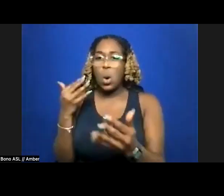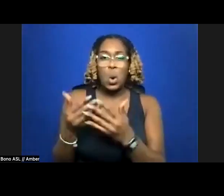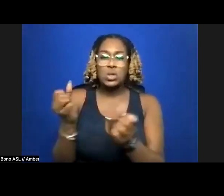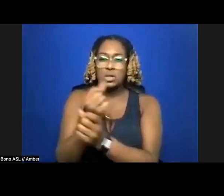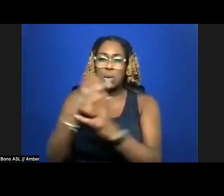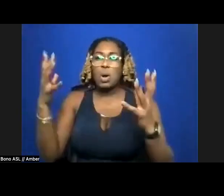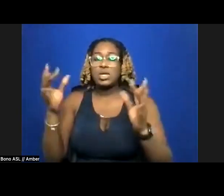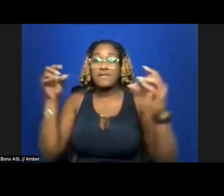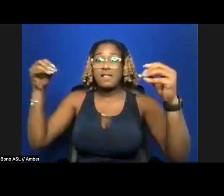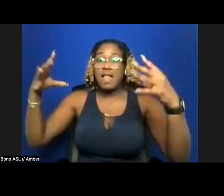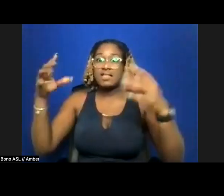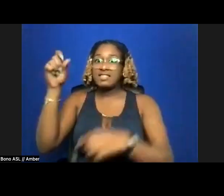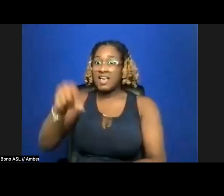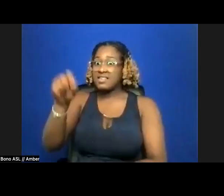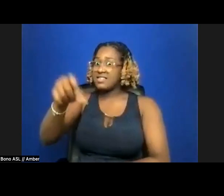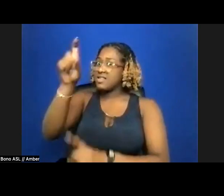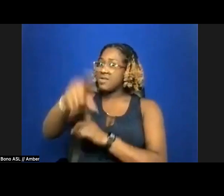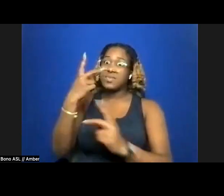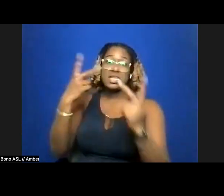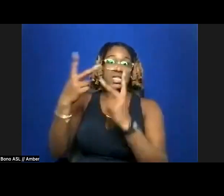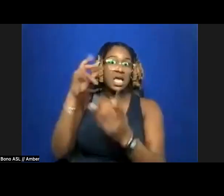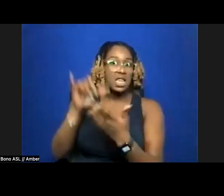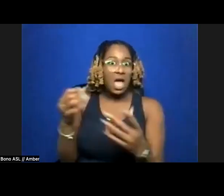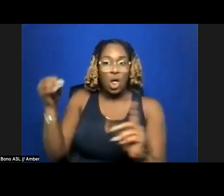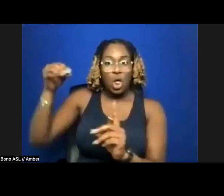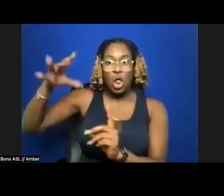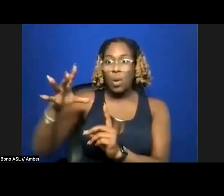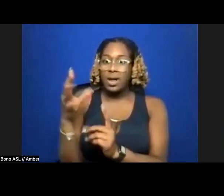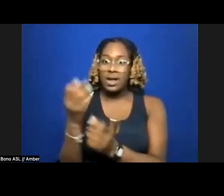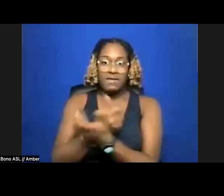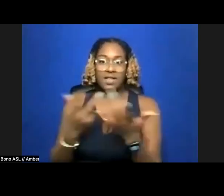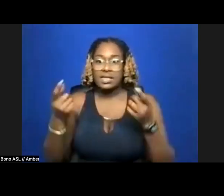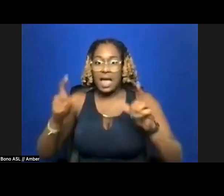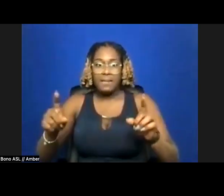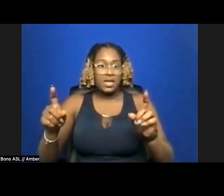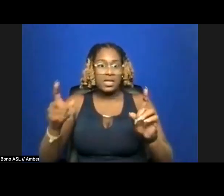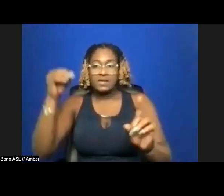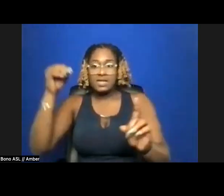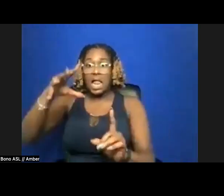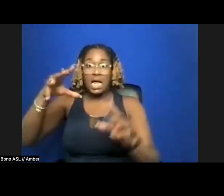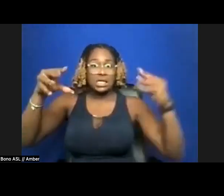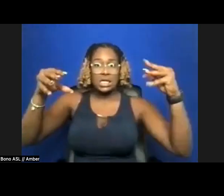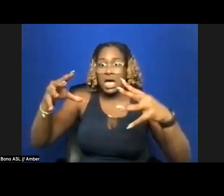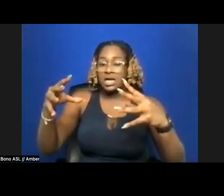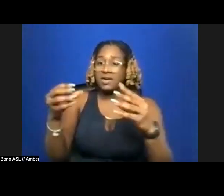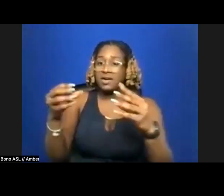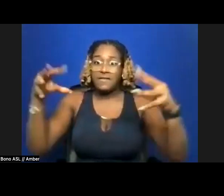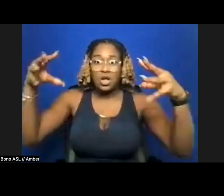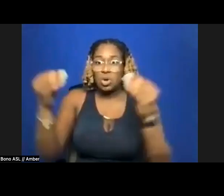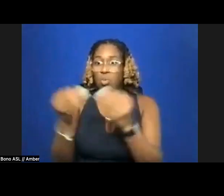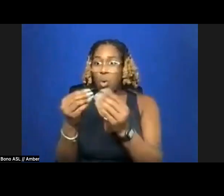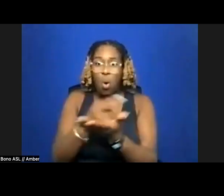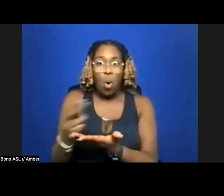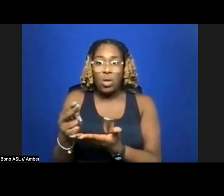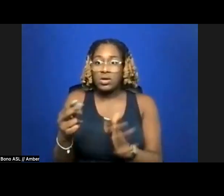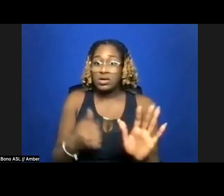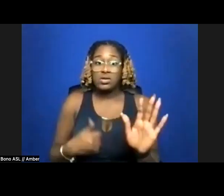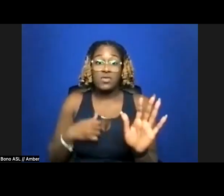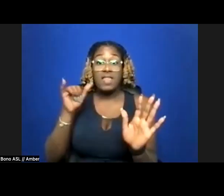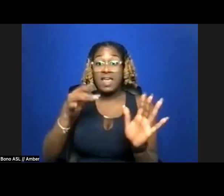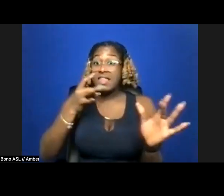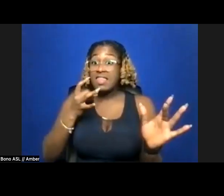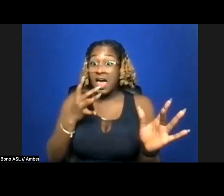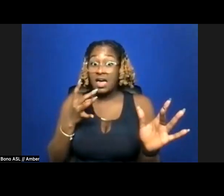oh yes, they must be seeing this, illuminated in this cerebral glow, too, this flicker more holy